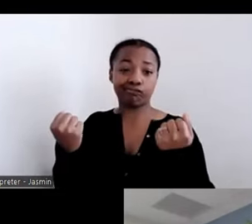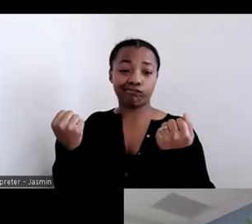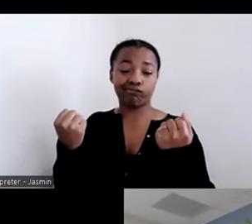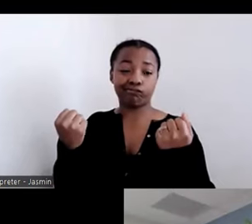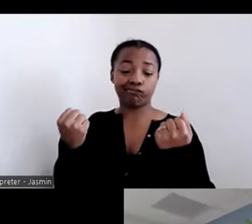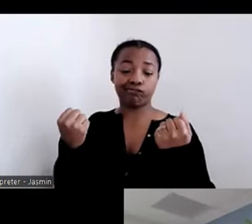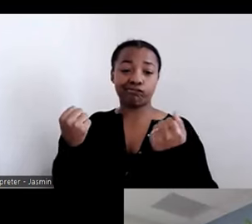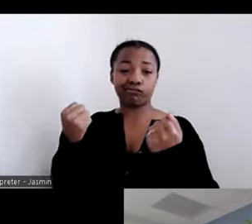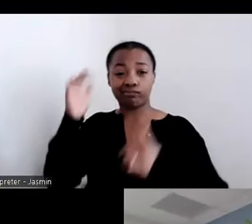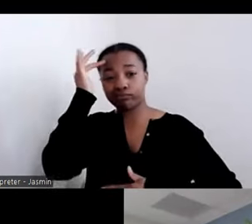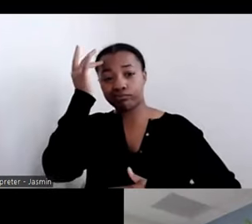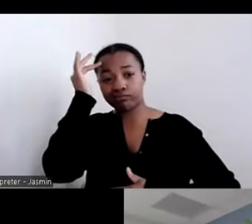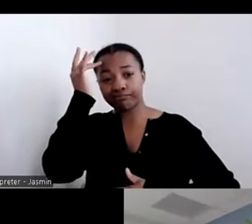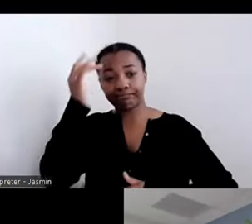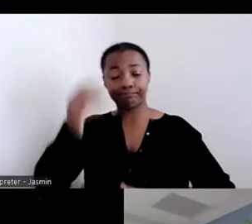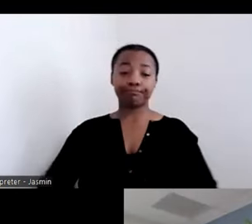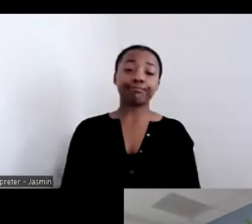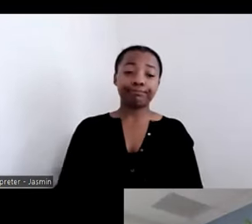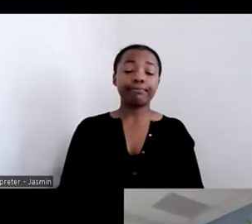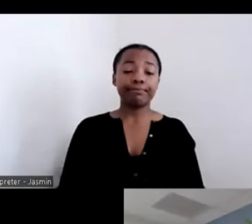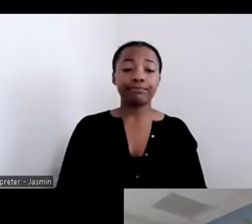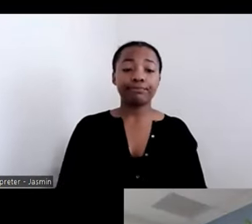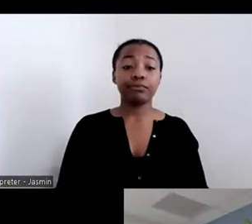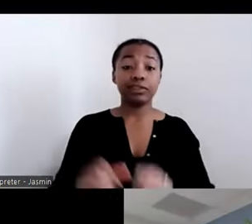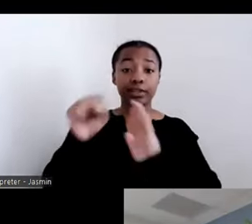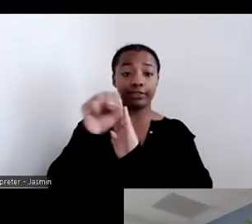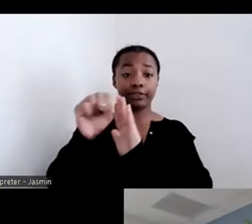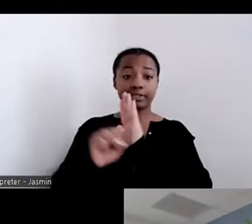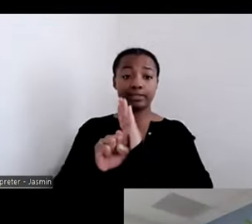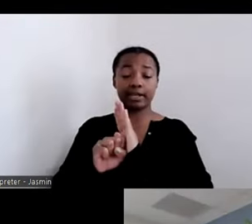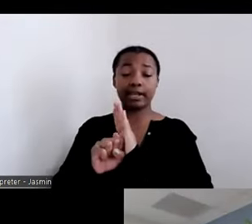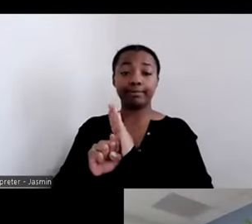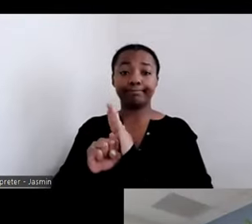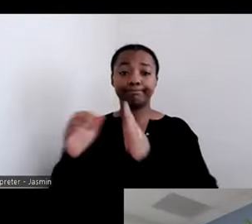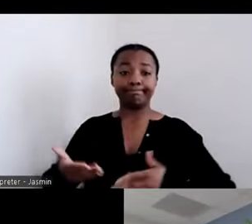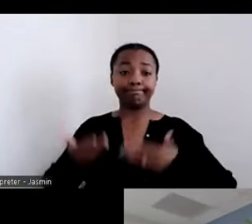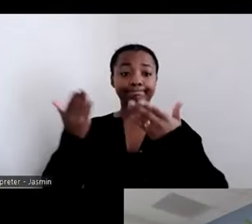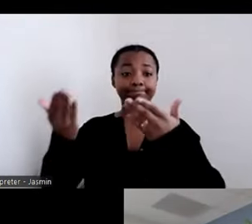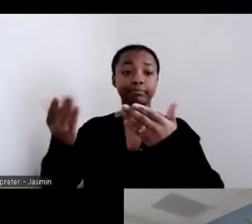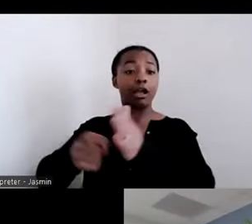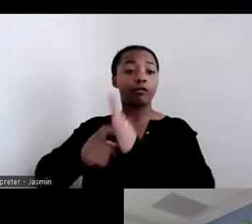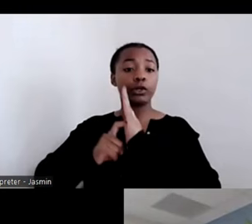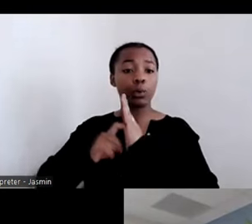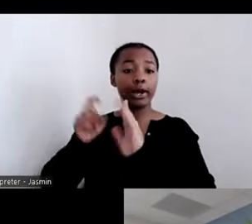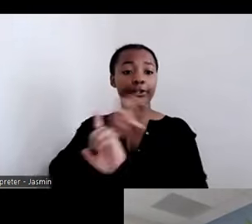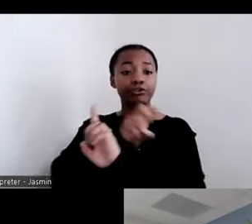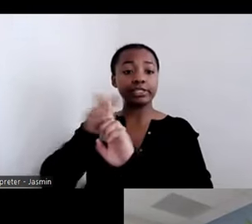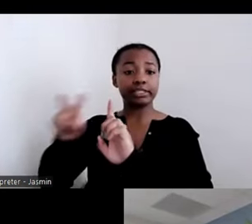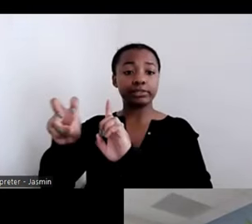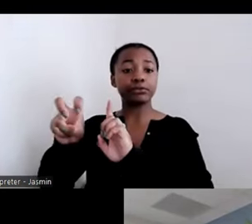implementing this agreement with the required transition process providing more